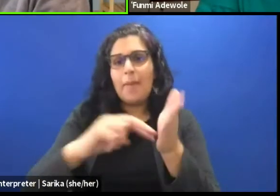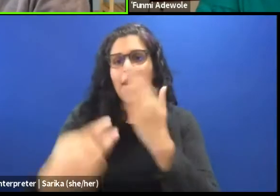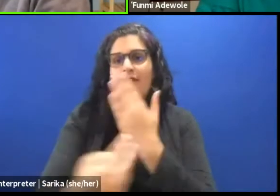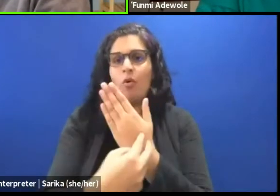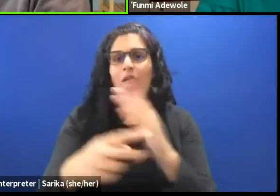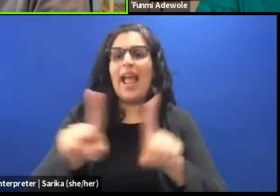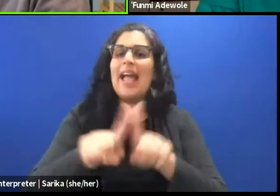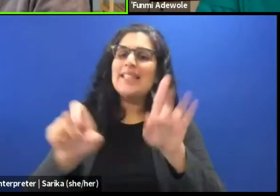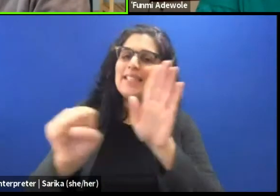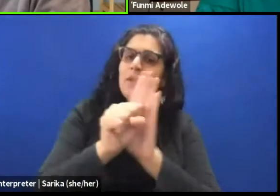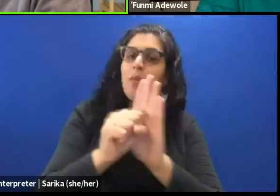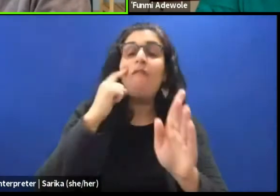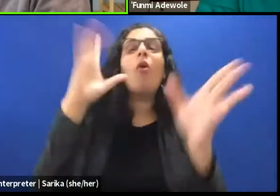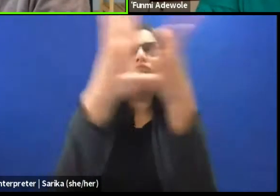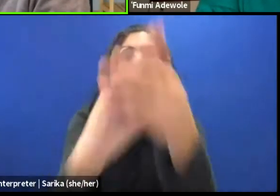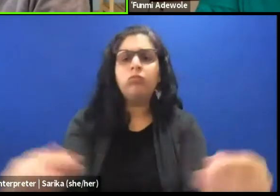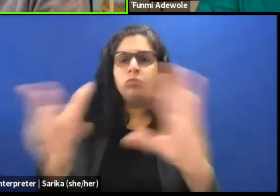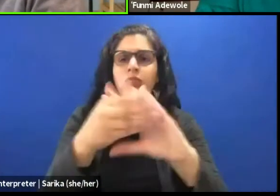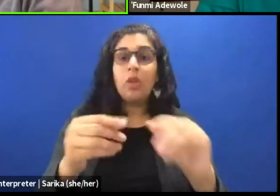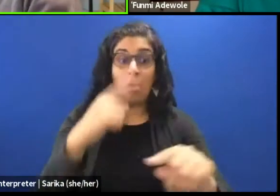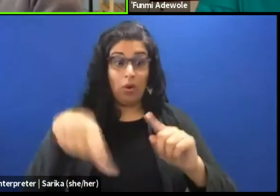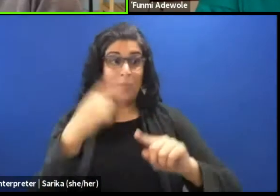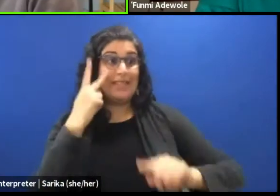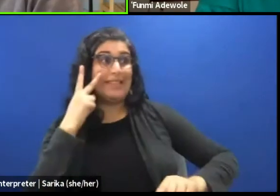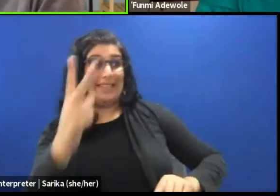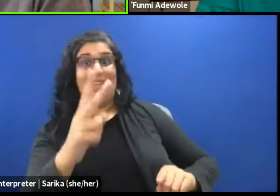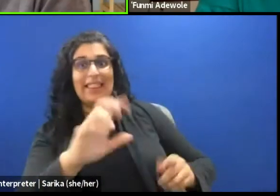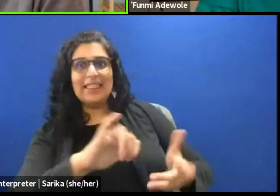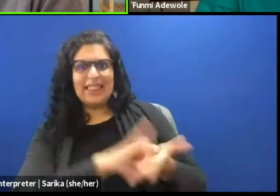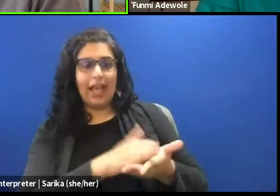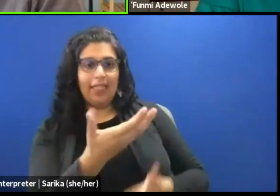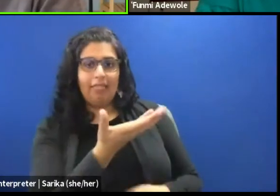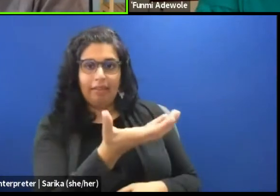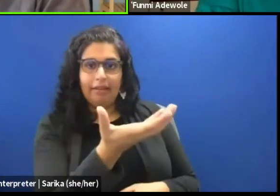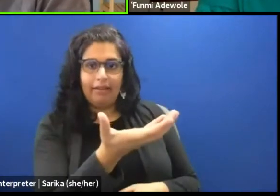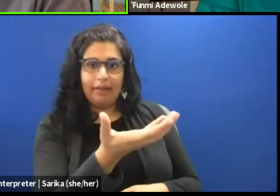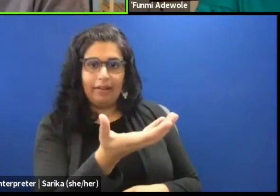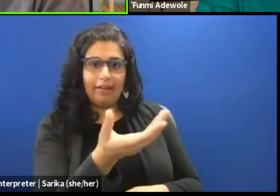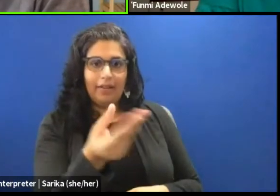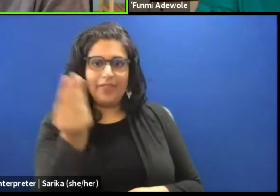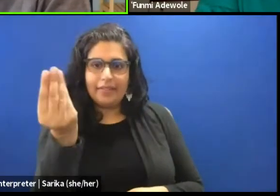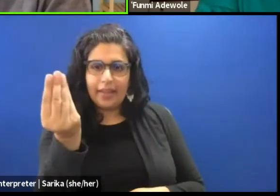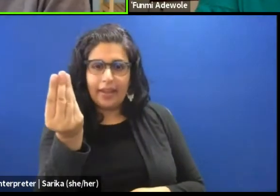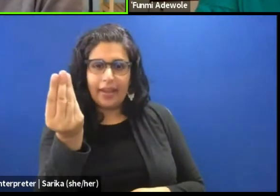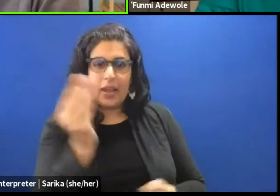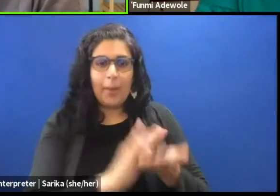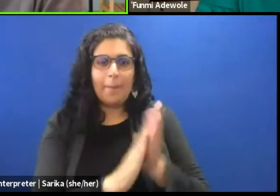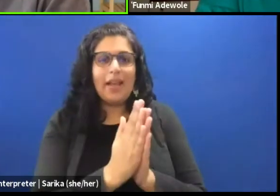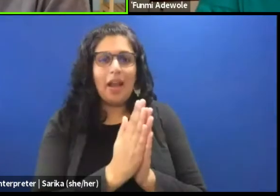that when we now see that object, it becomes the epitome, it becomes the summary the metaphor for the entire performance.